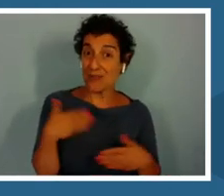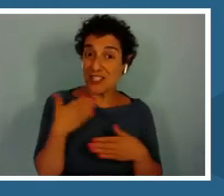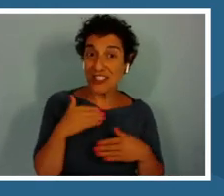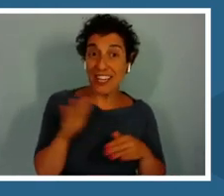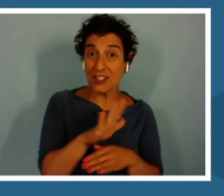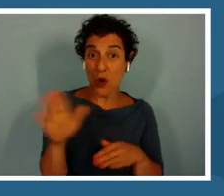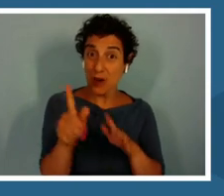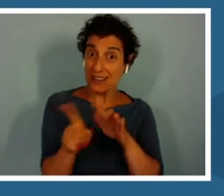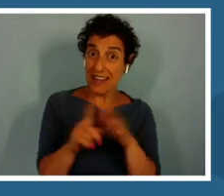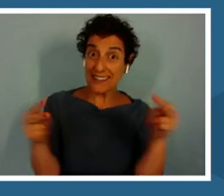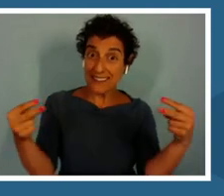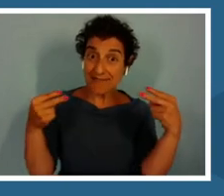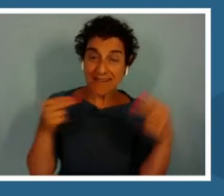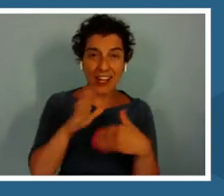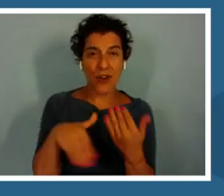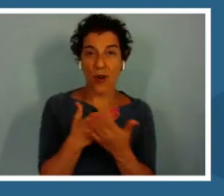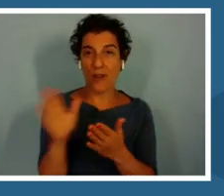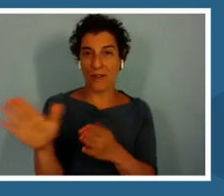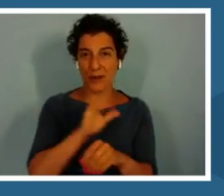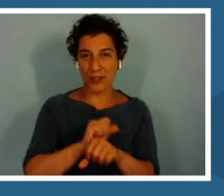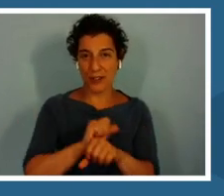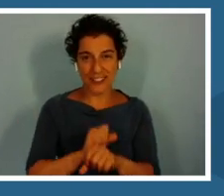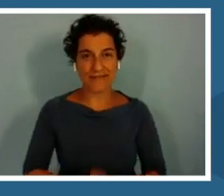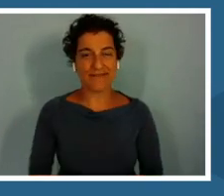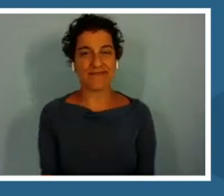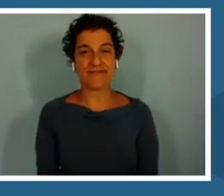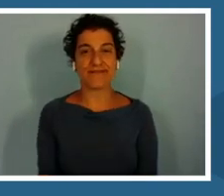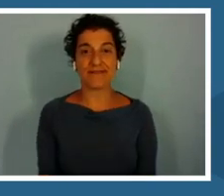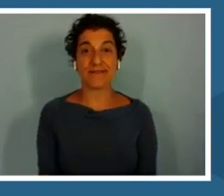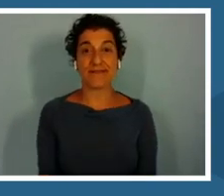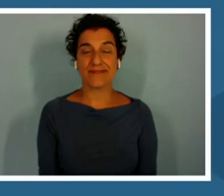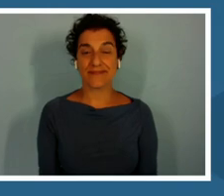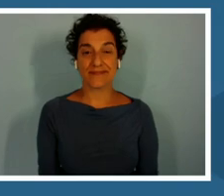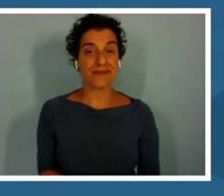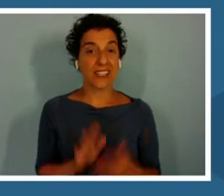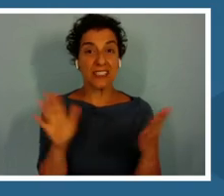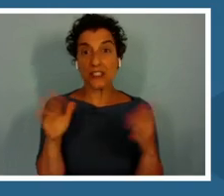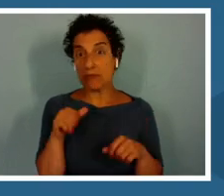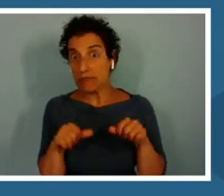and all of the work you do. Don't hesitate to reach out or be in touch.